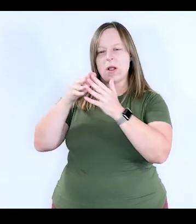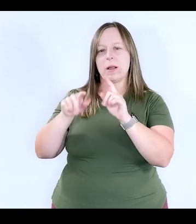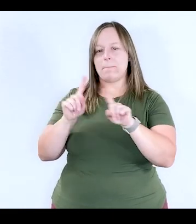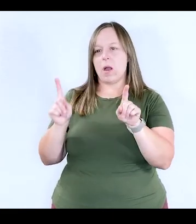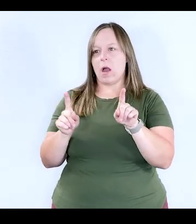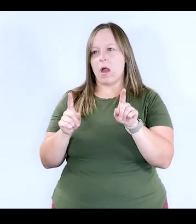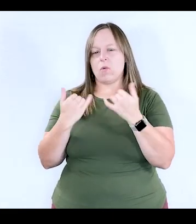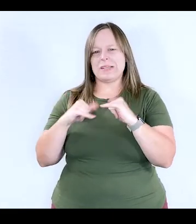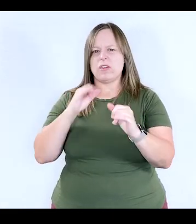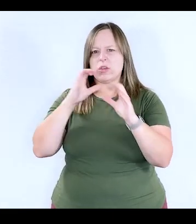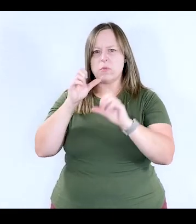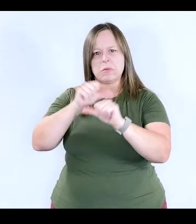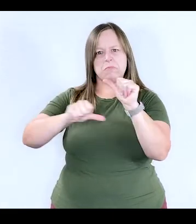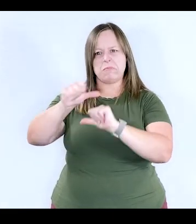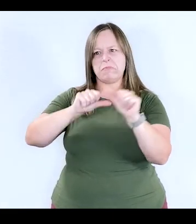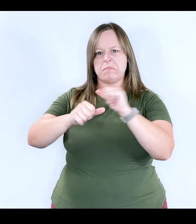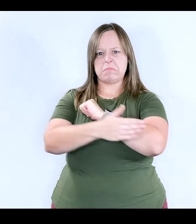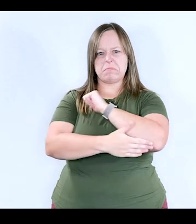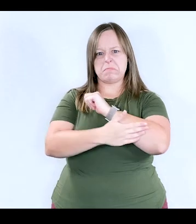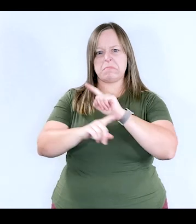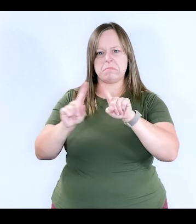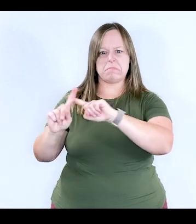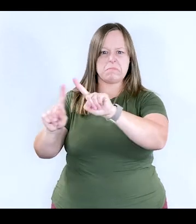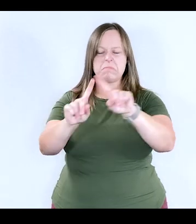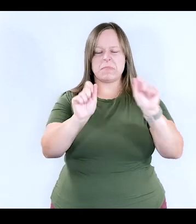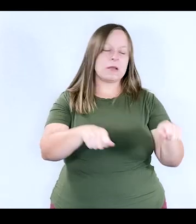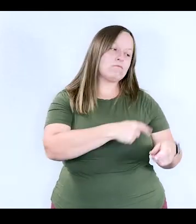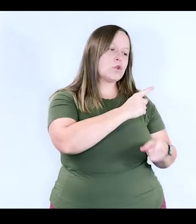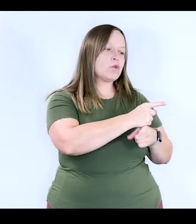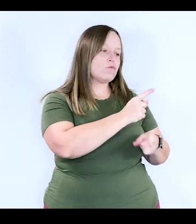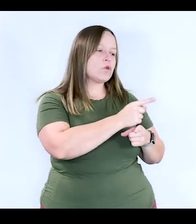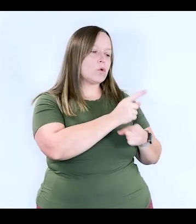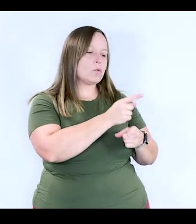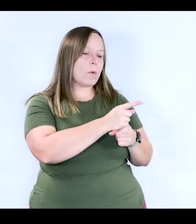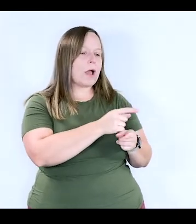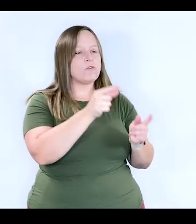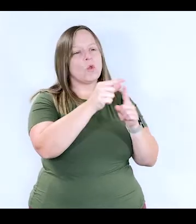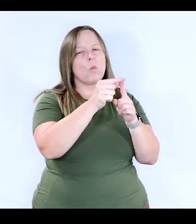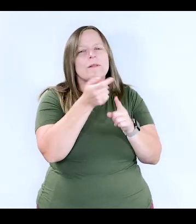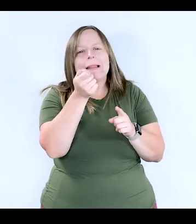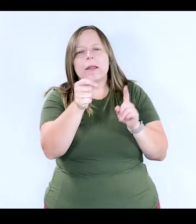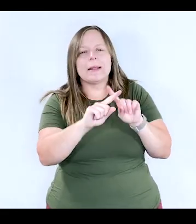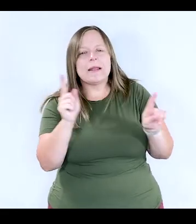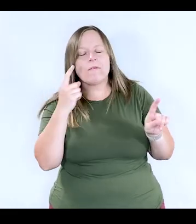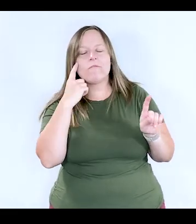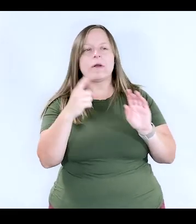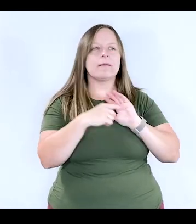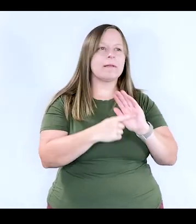But we can still communicate, even with different dialects. Right. So the words are a little different.